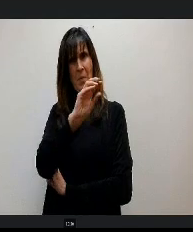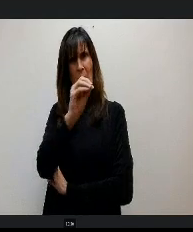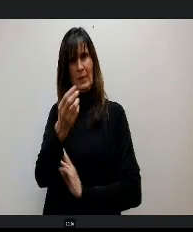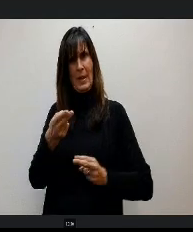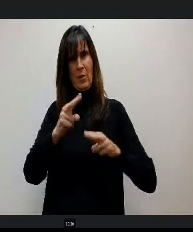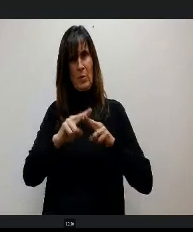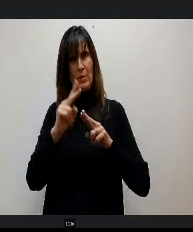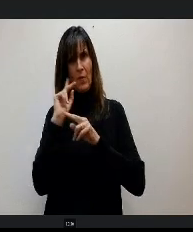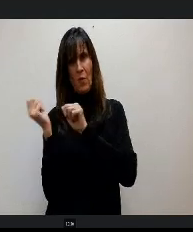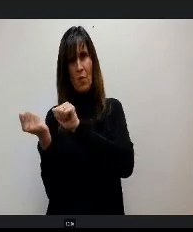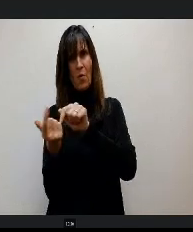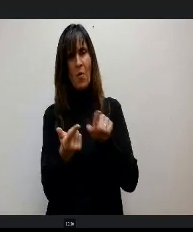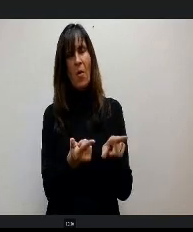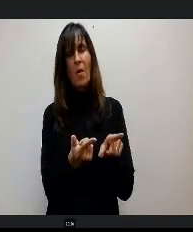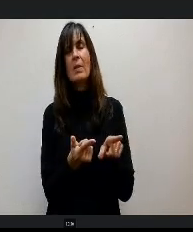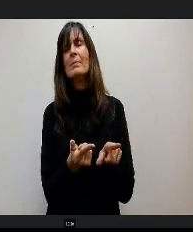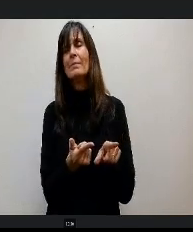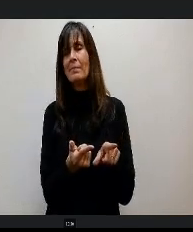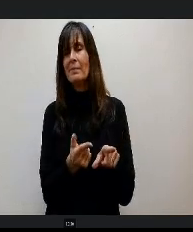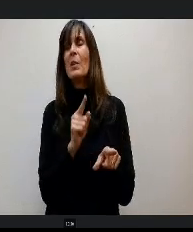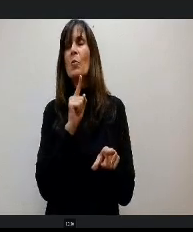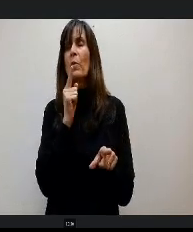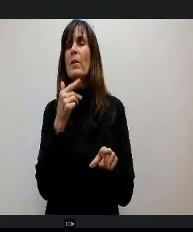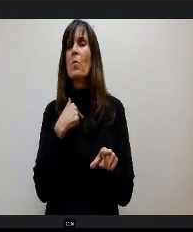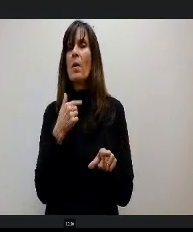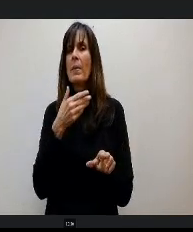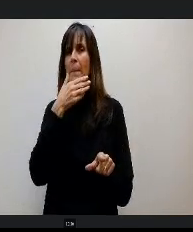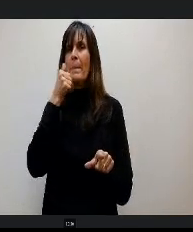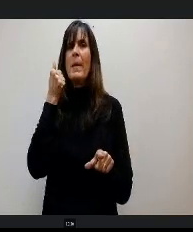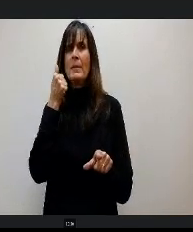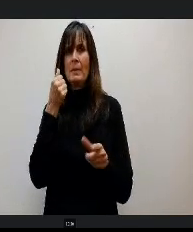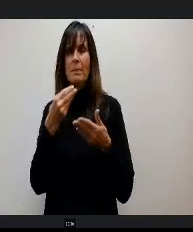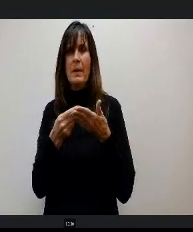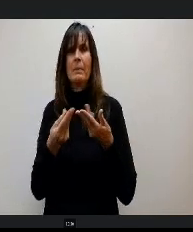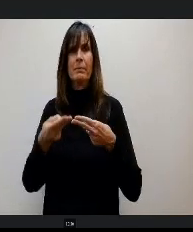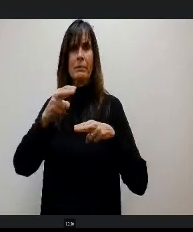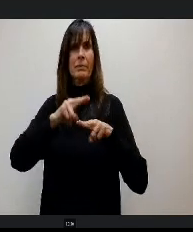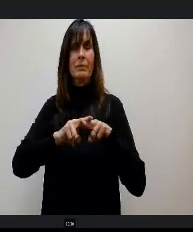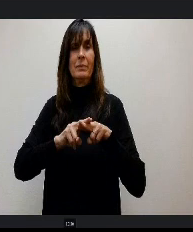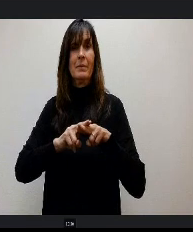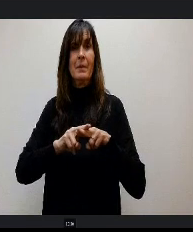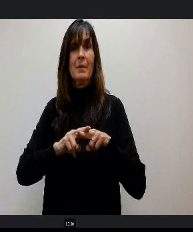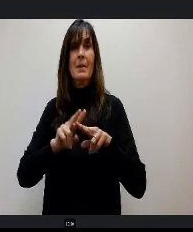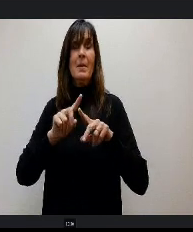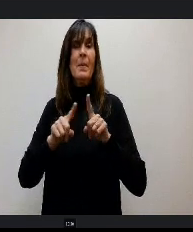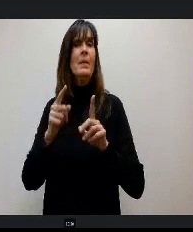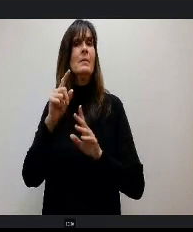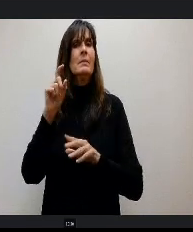Certainly we would like to be as high as we can but the reality is that just because